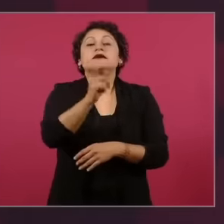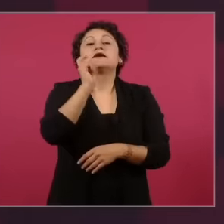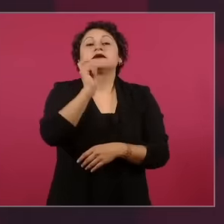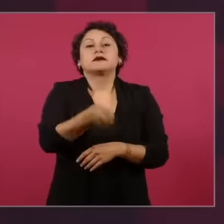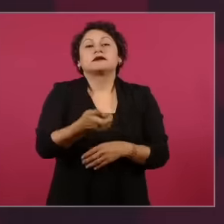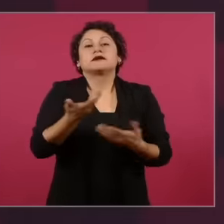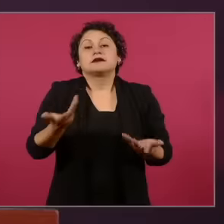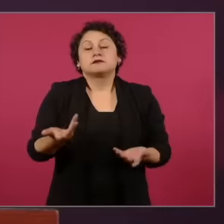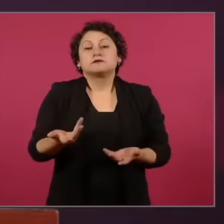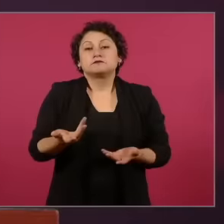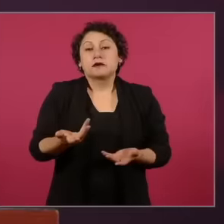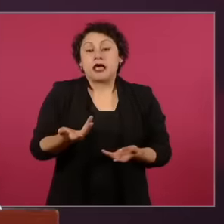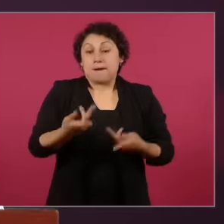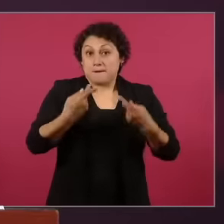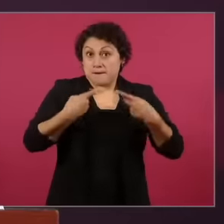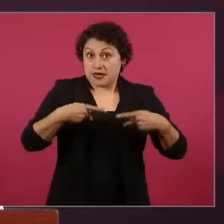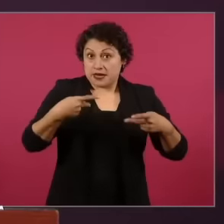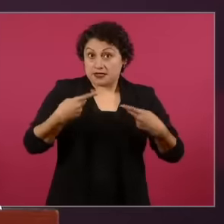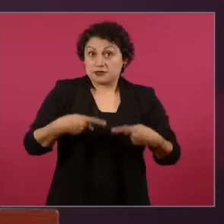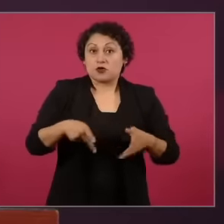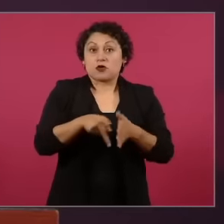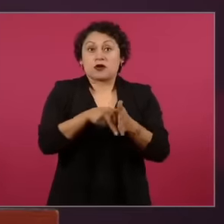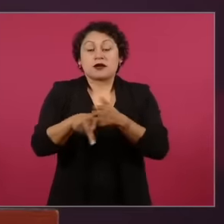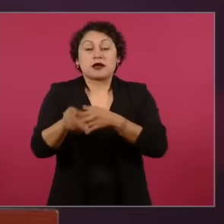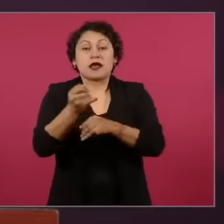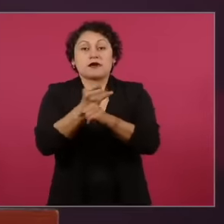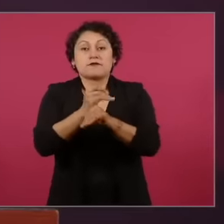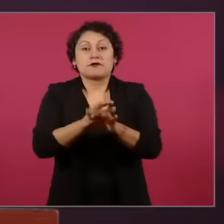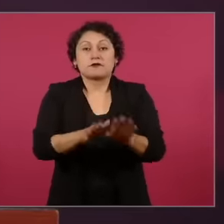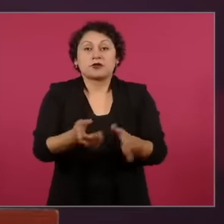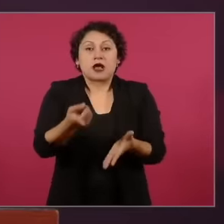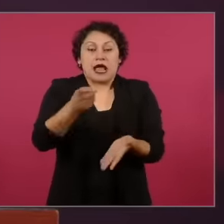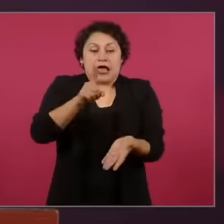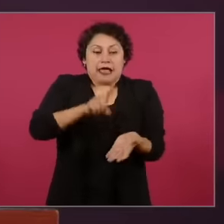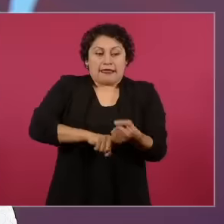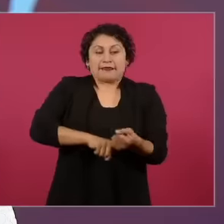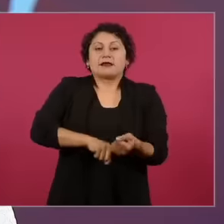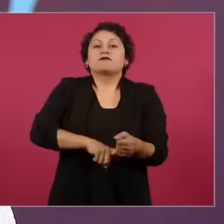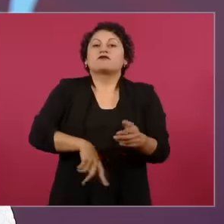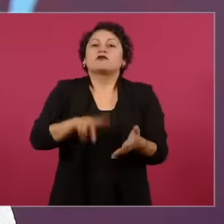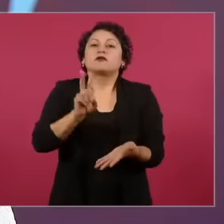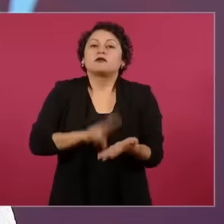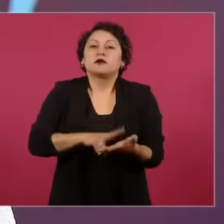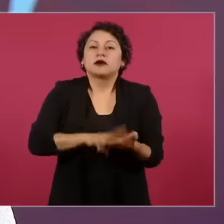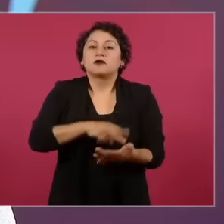virtue of the Informer be his spirit of Justice is to say that it has the entire